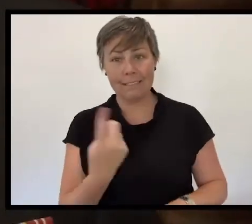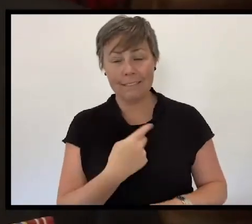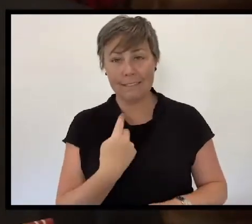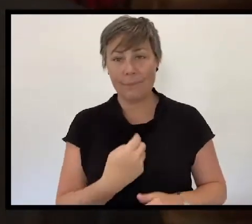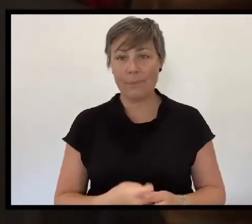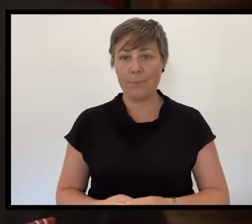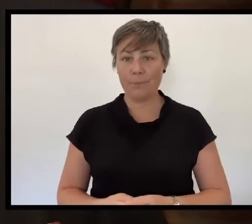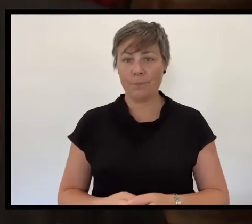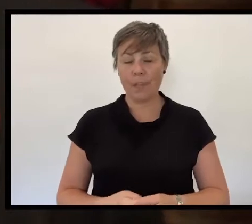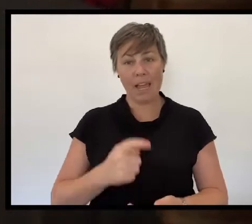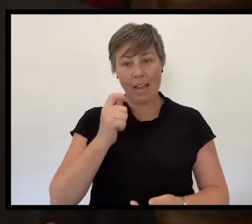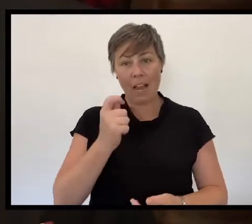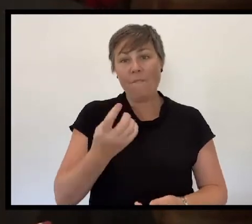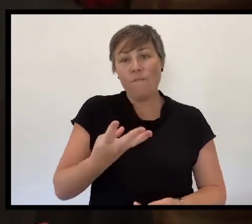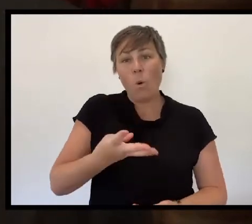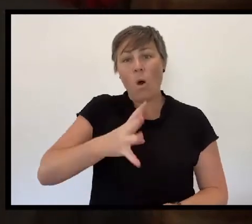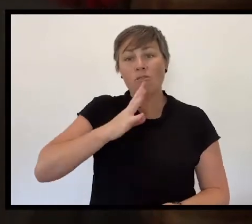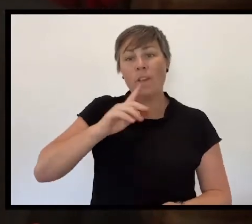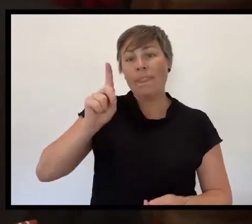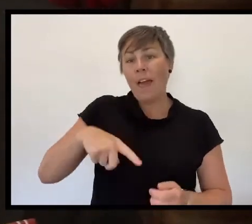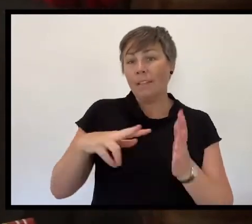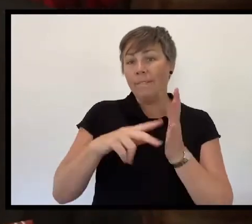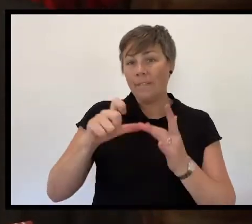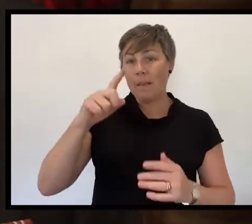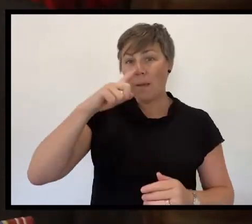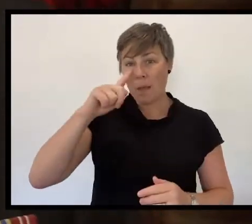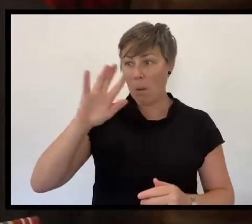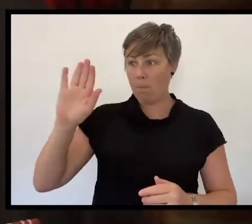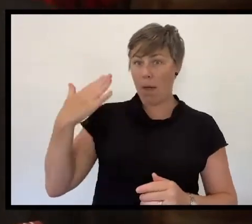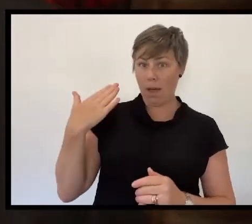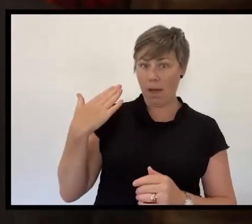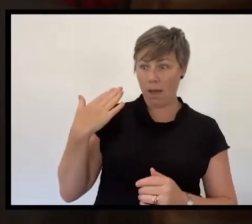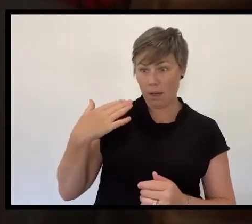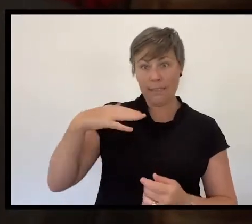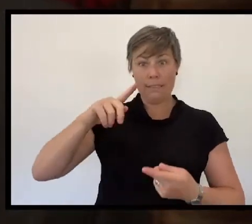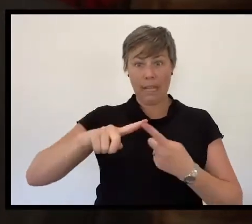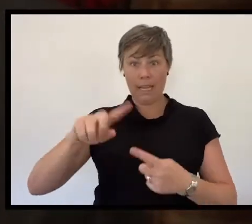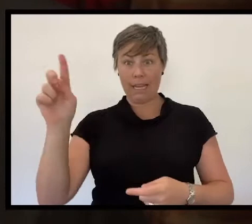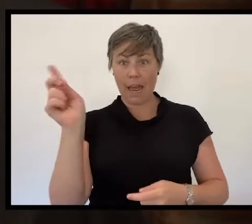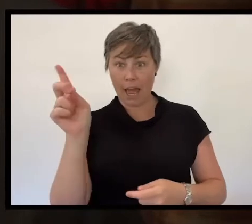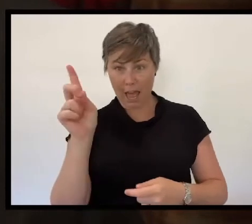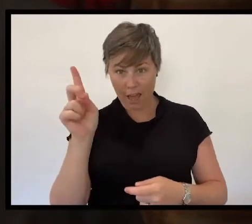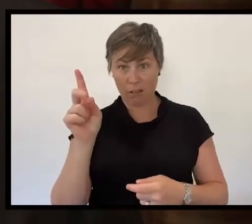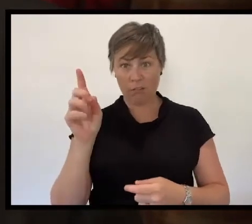of more than 400,000 Victorians who have served—and who continue to serve—our nation.